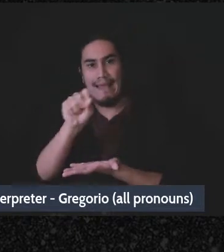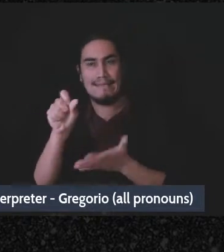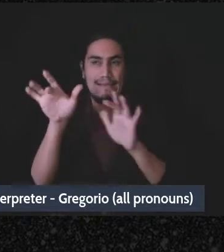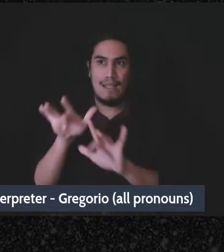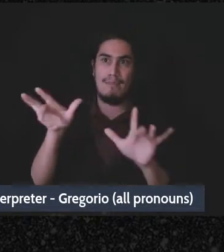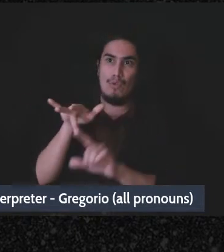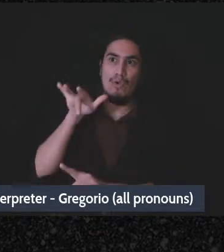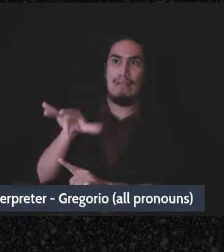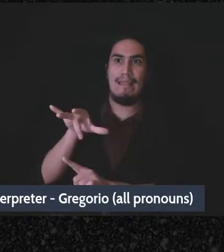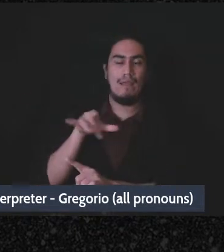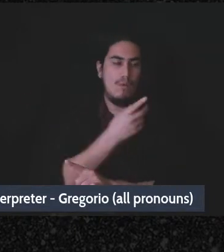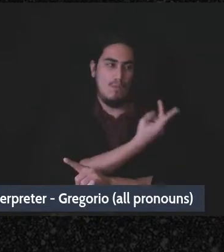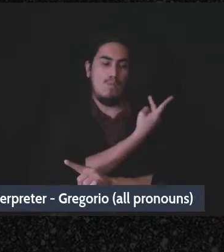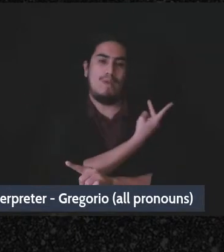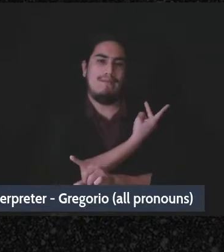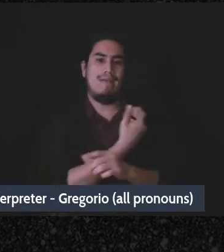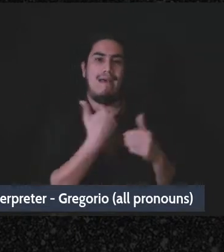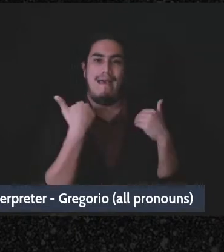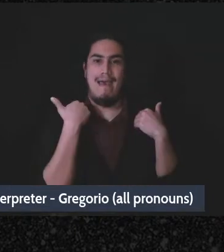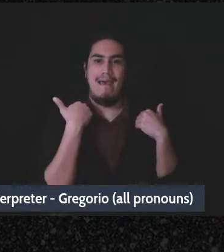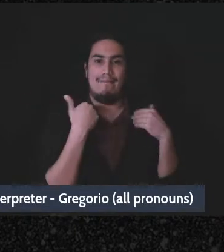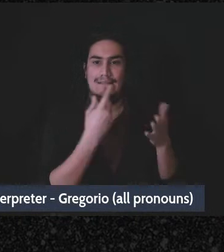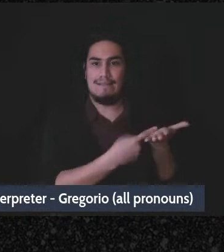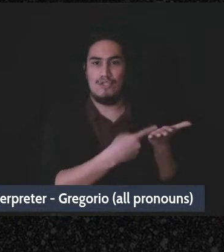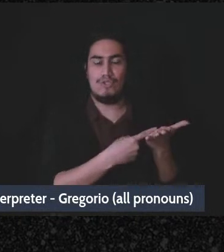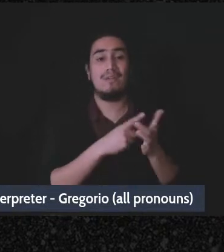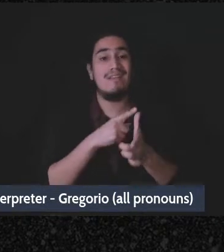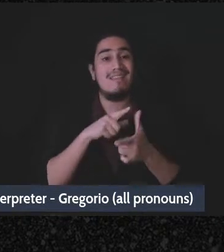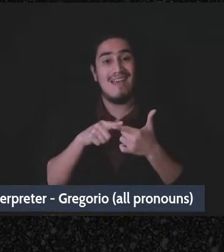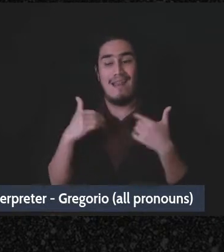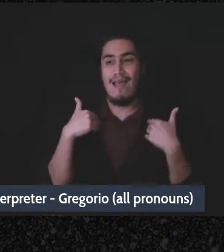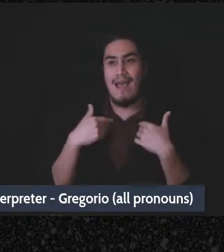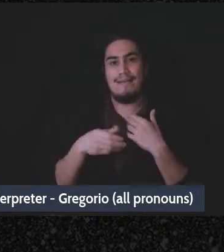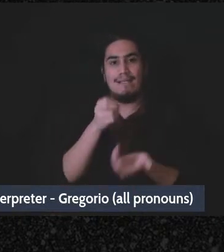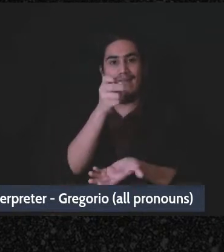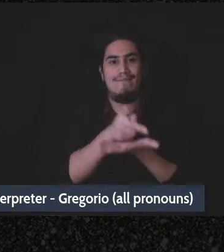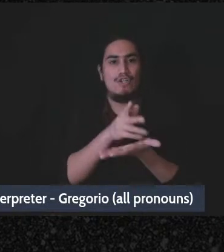they will have you know an official email that says, yes, we've you know you know given